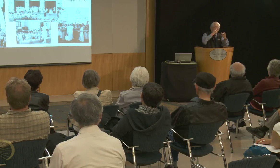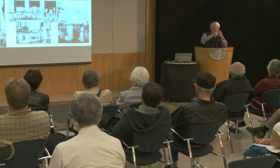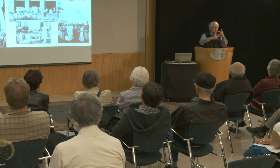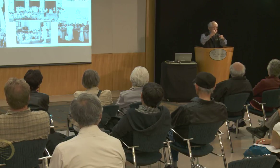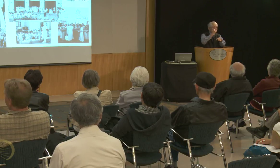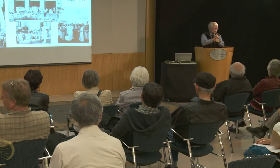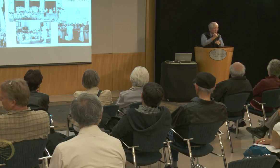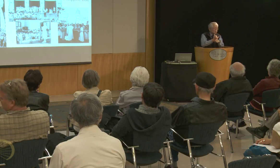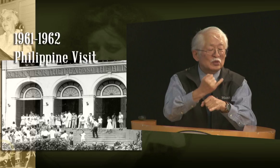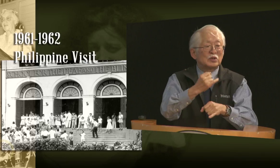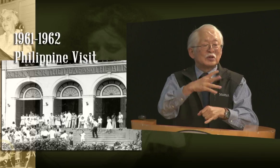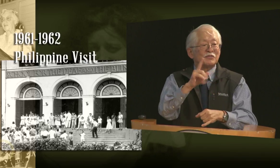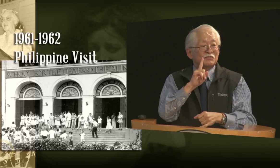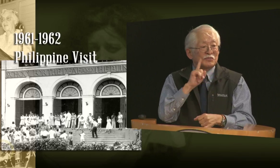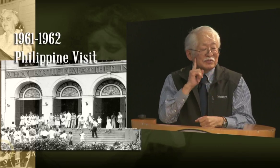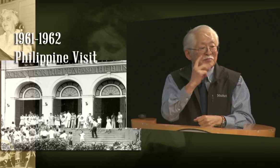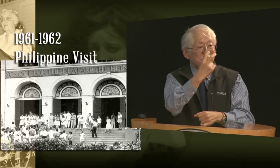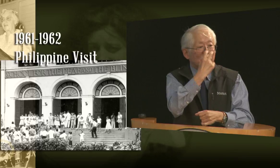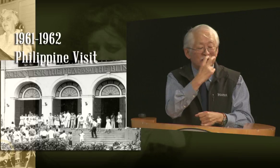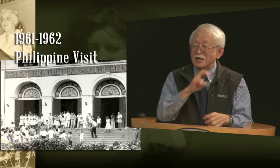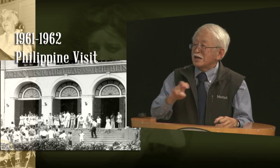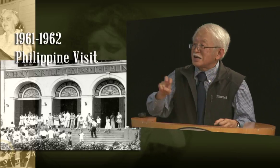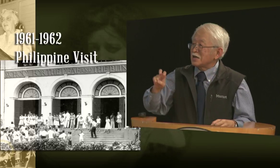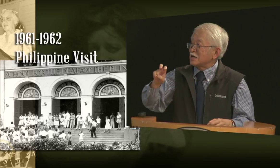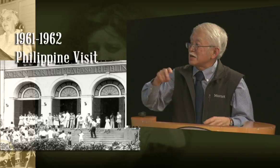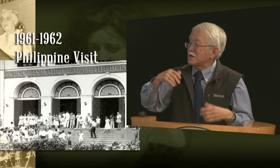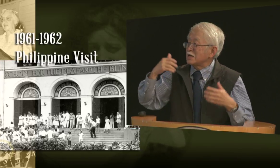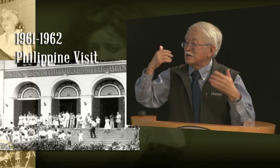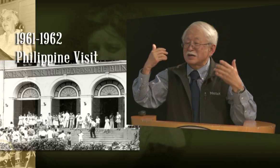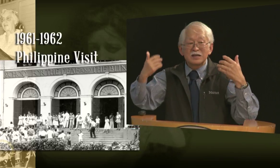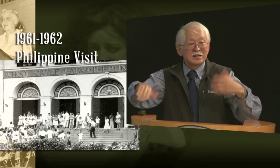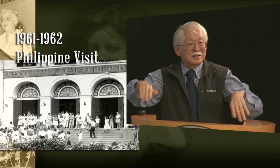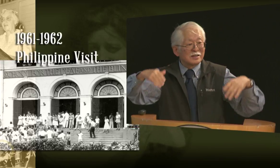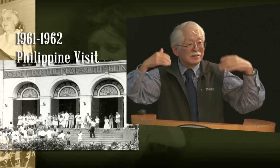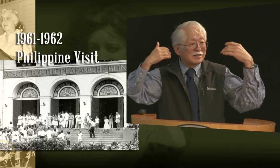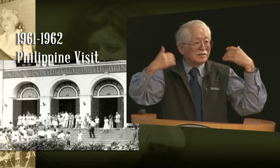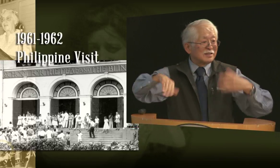they gave her money so that she could visit these Schools for the Deaf and Blind